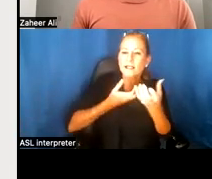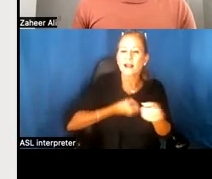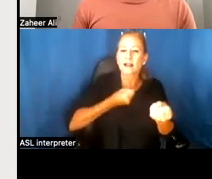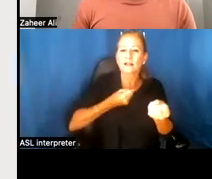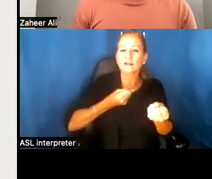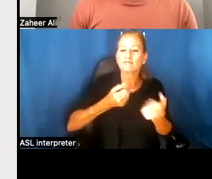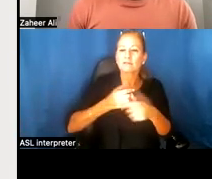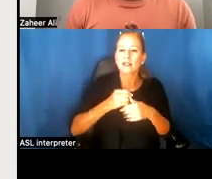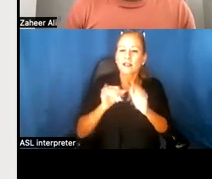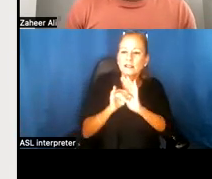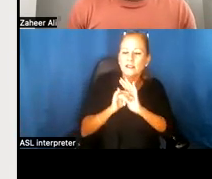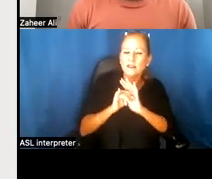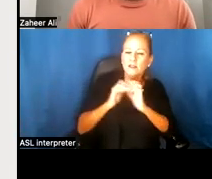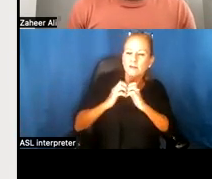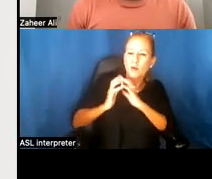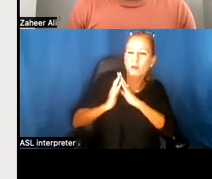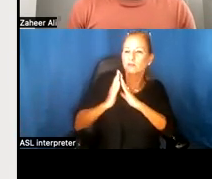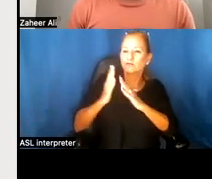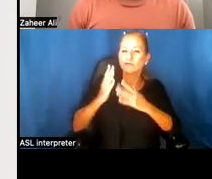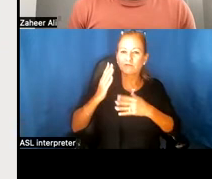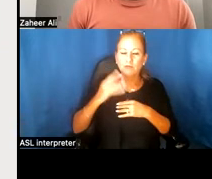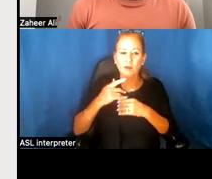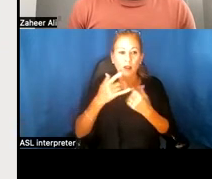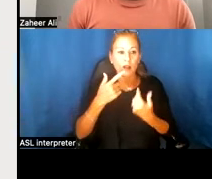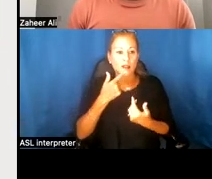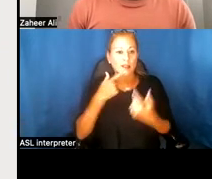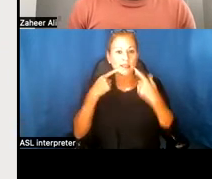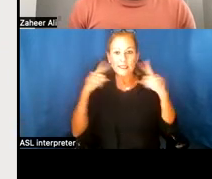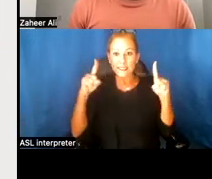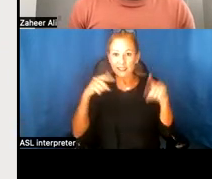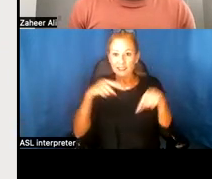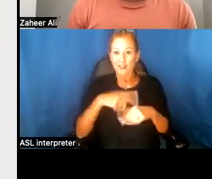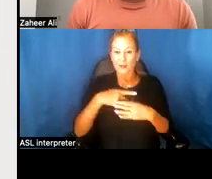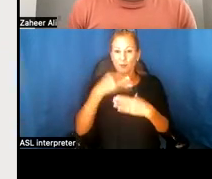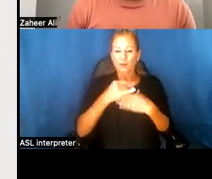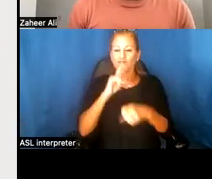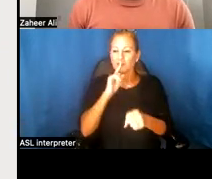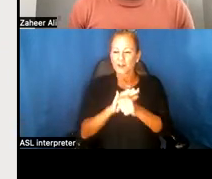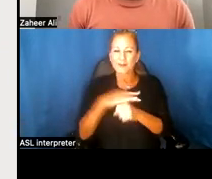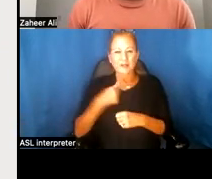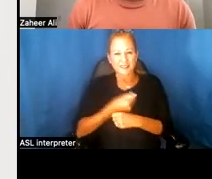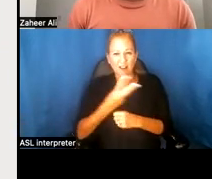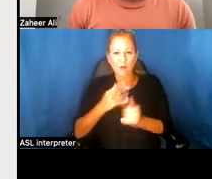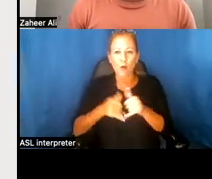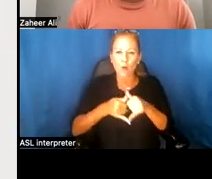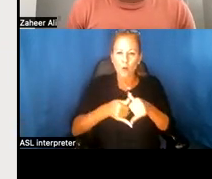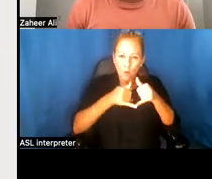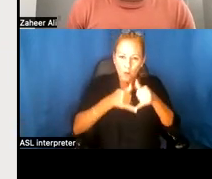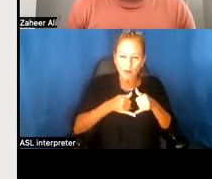The success of our project was affirmed by several awards, some of which- which Deborah mentioned,